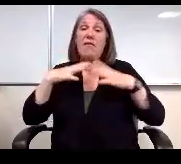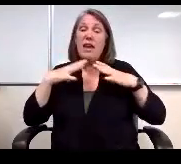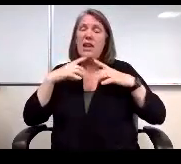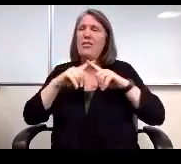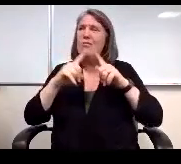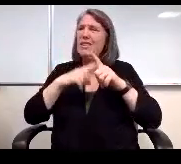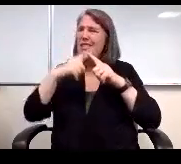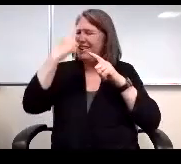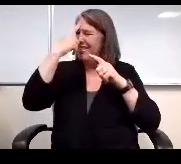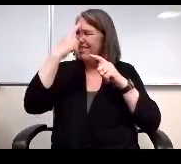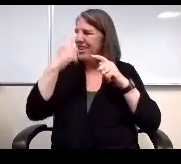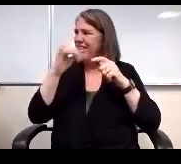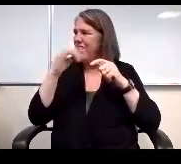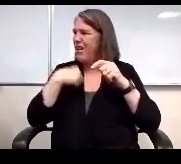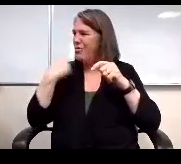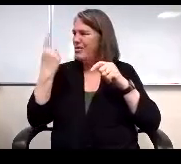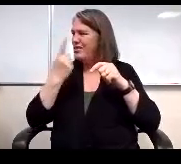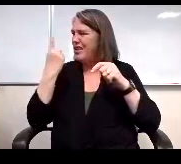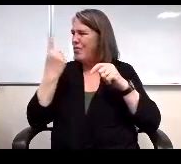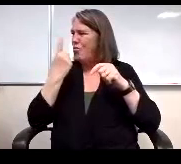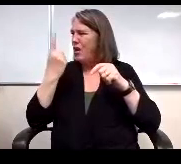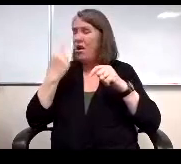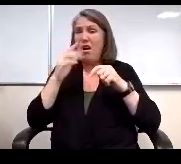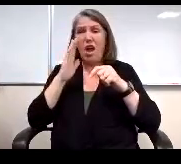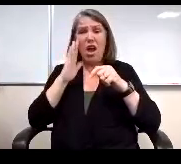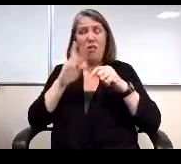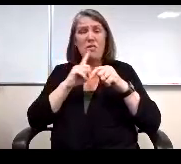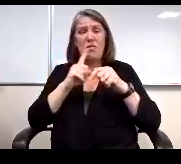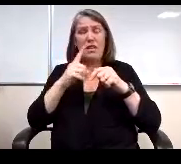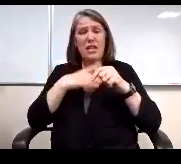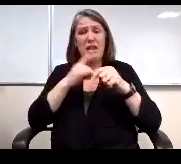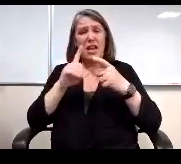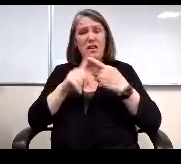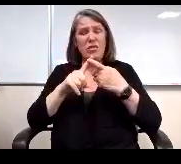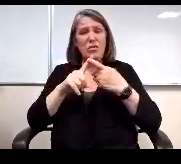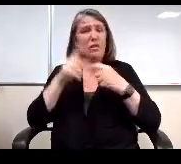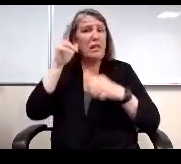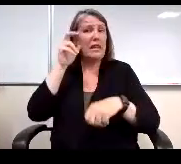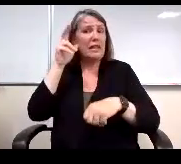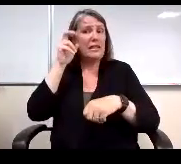But I if I was somewhere I would really like to to be able to to listen, electronically.